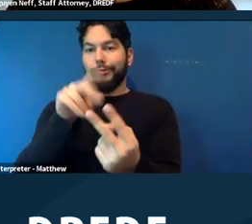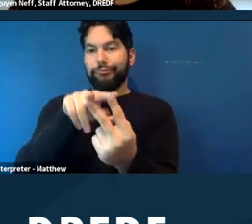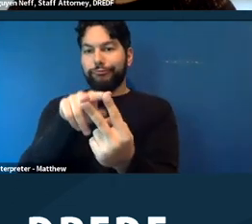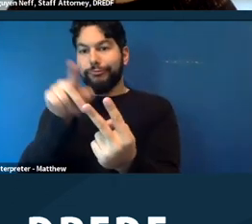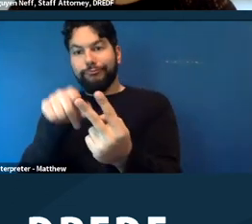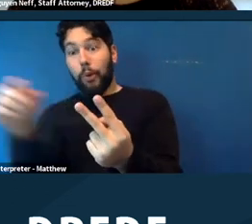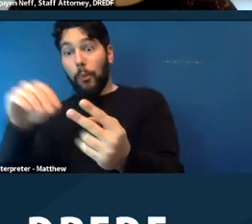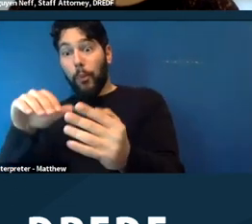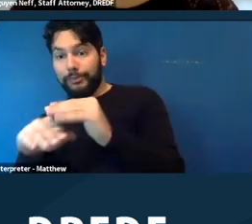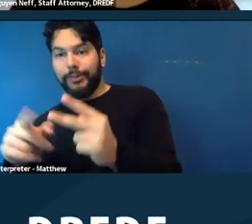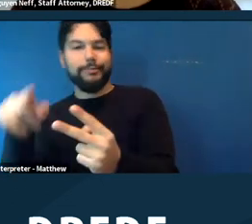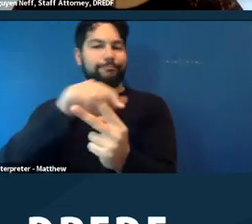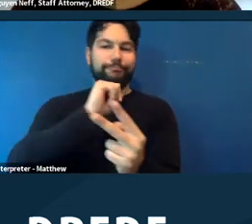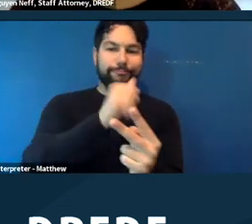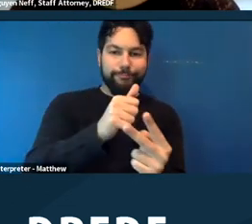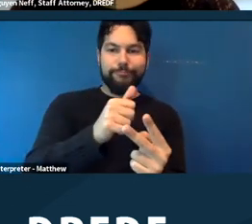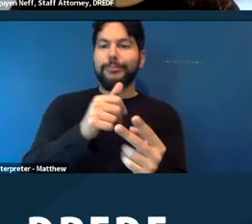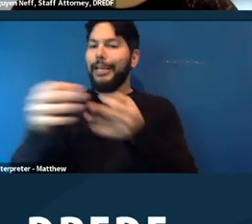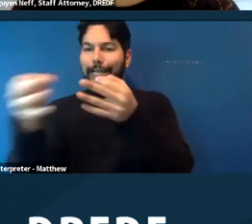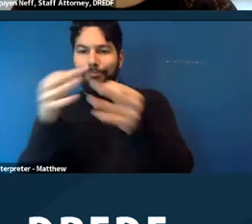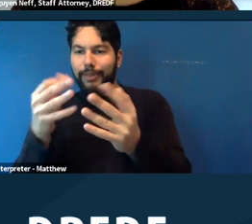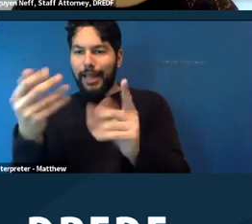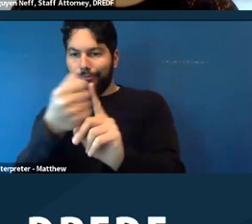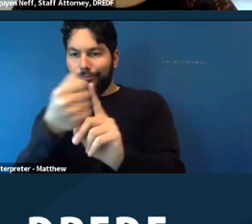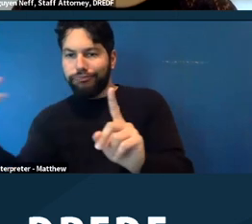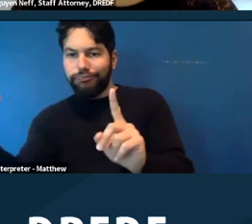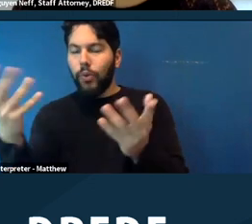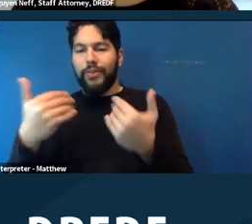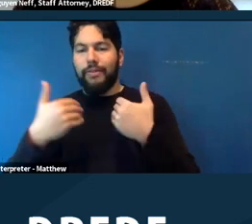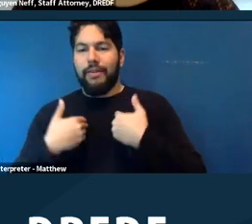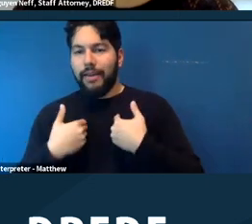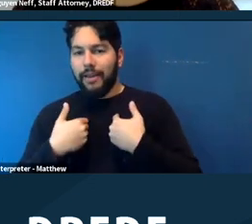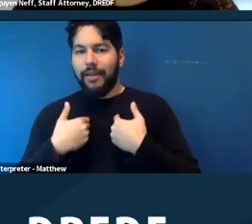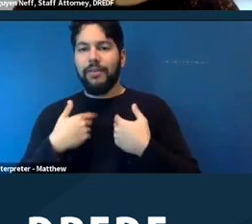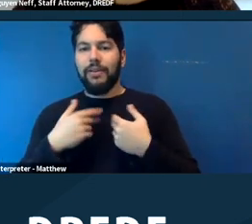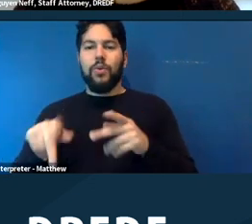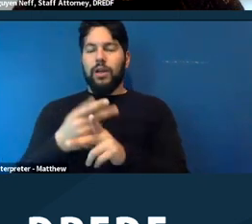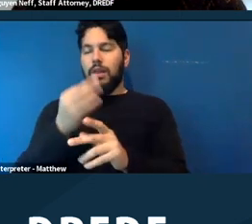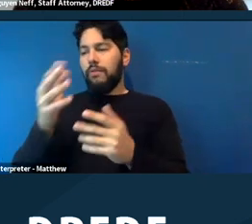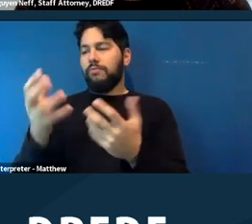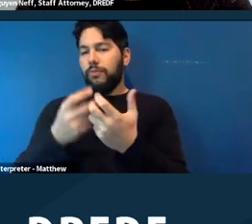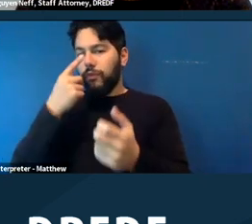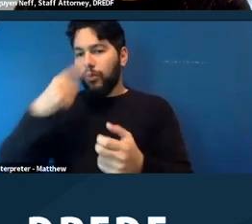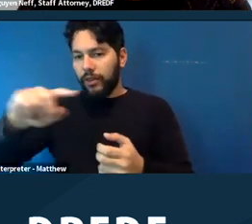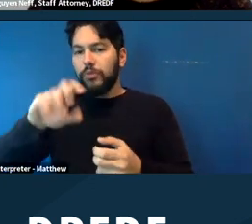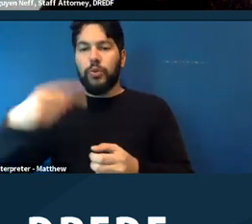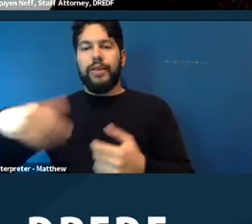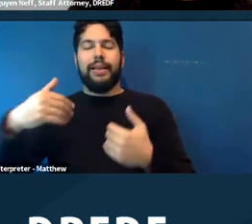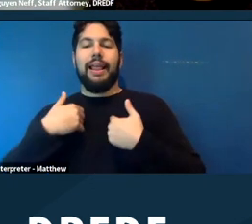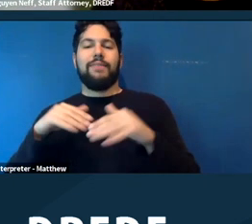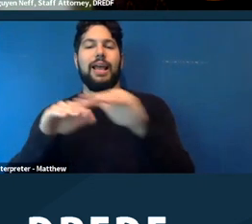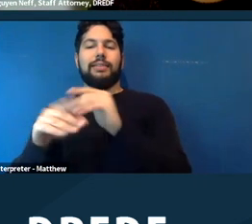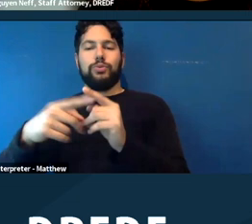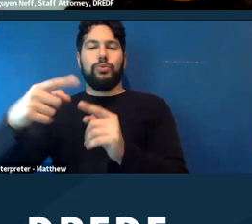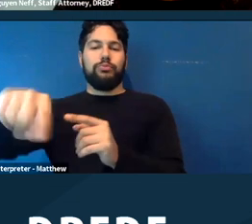what are the accessible aspects of the shelter and how they can actually get those services.